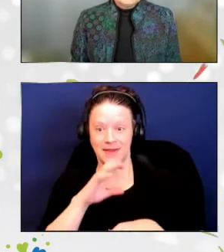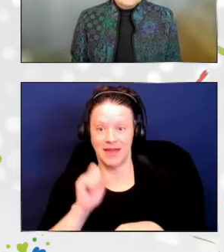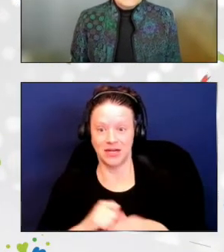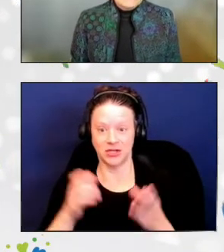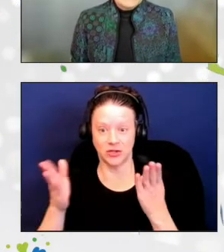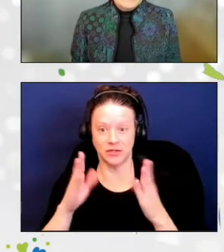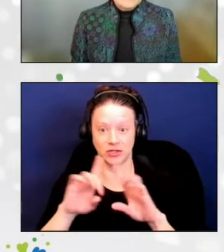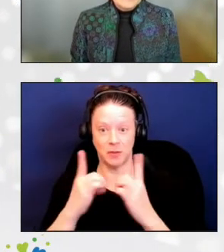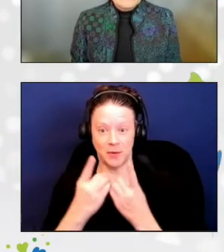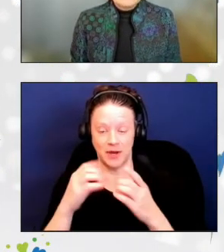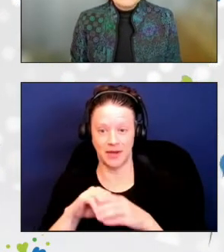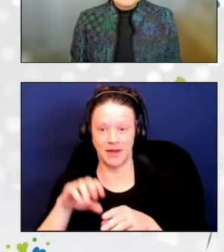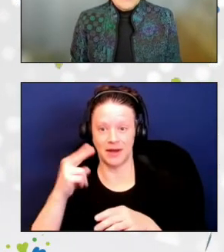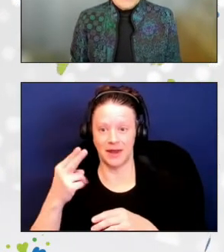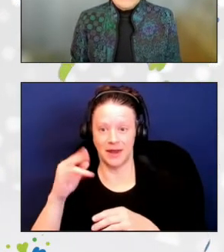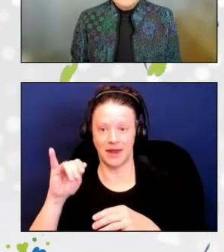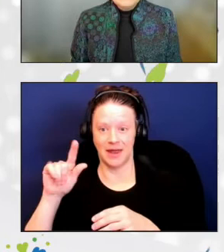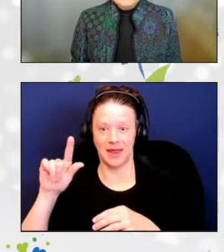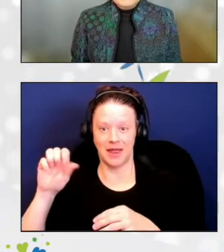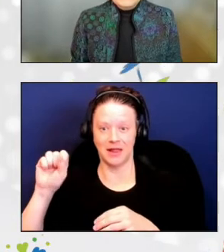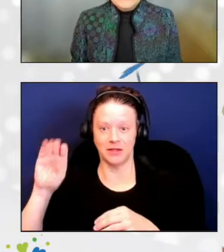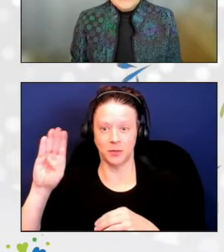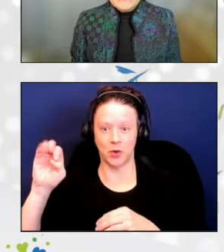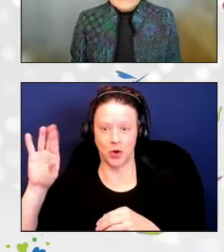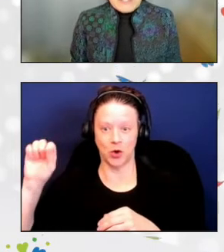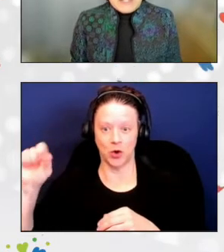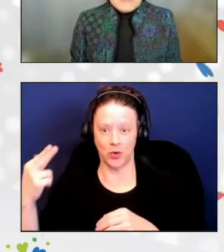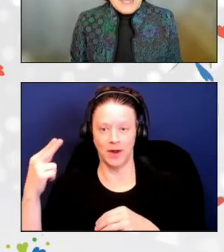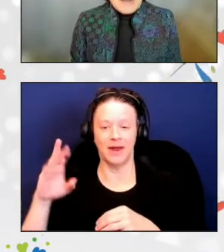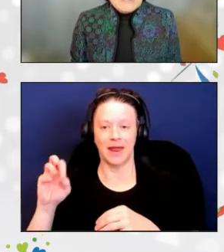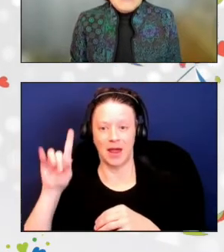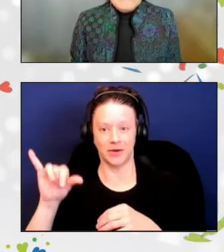in Hillsborough County, Florida. Where she oversees the county's